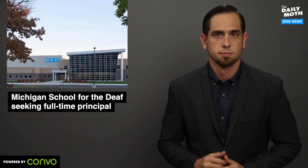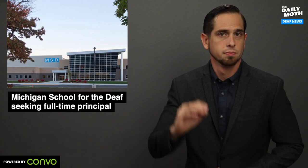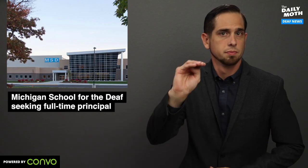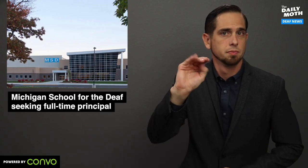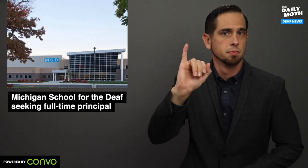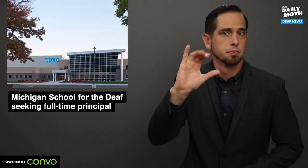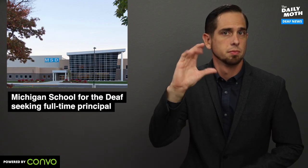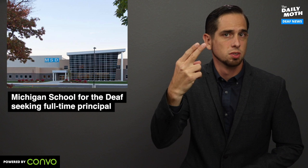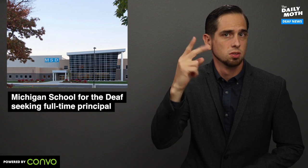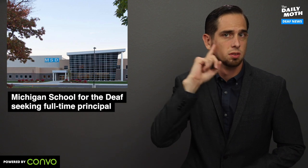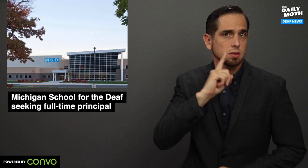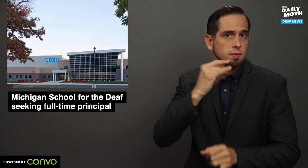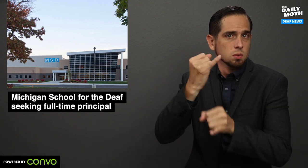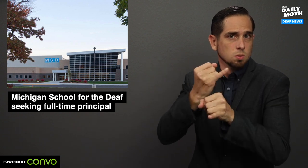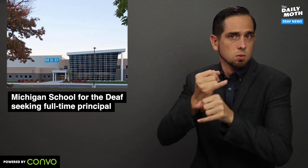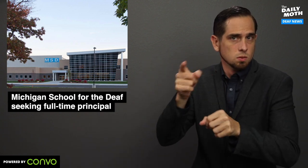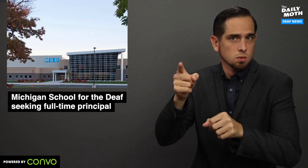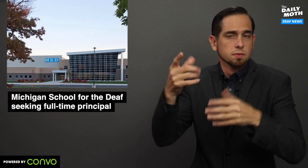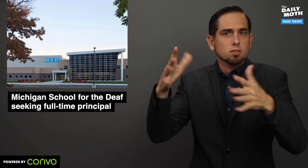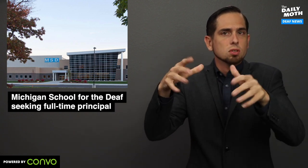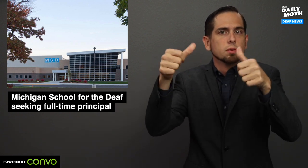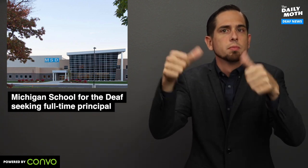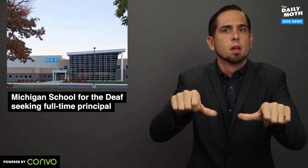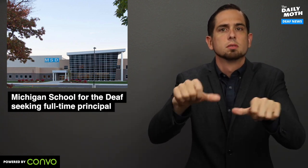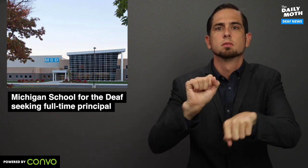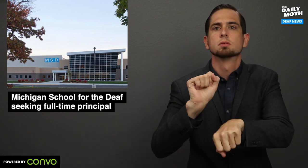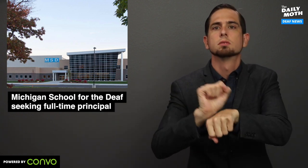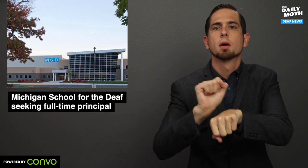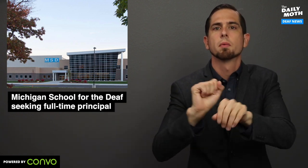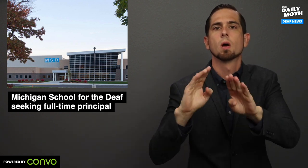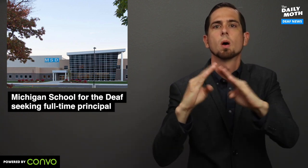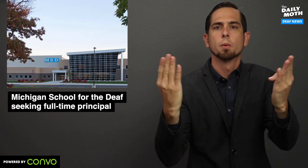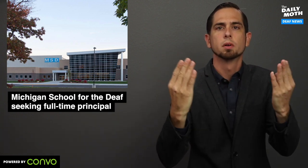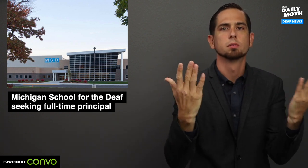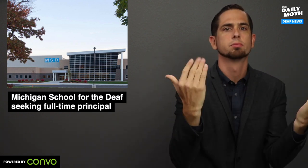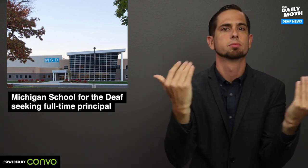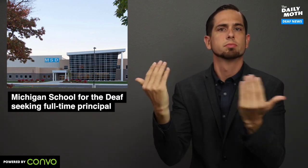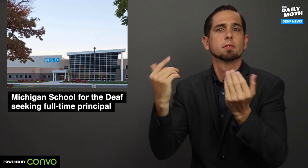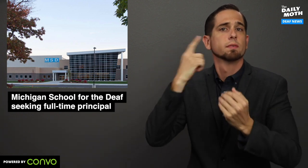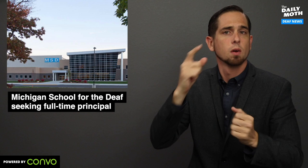The Michigan School for the Deaf has posted a job opening for